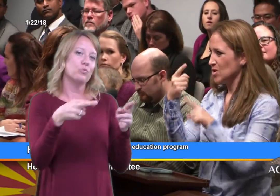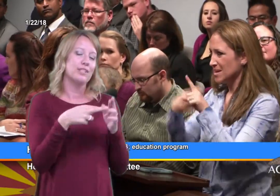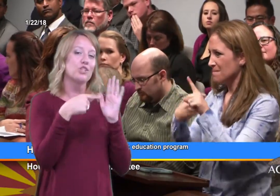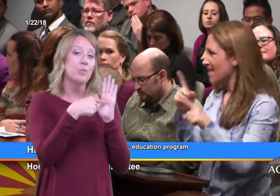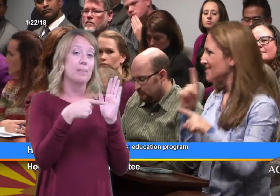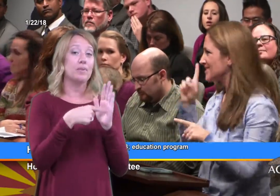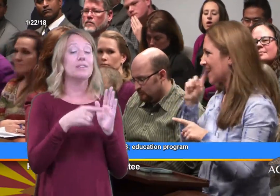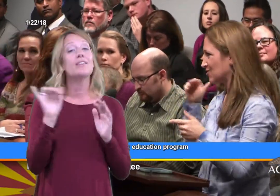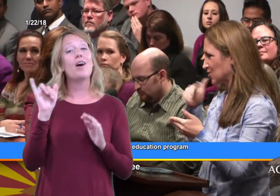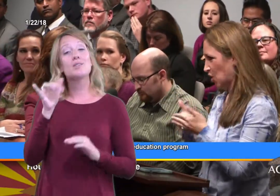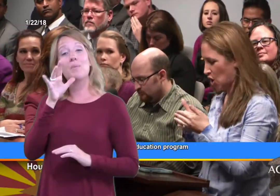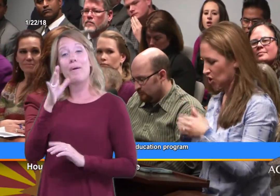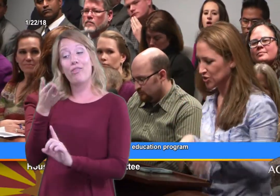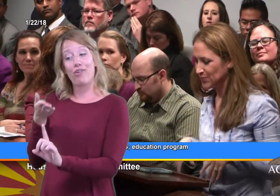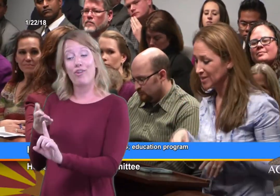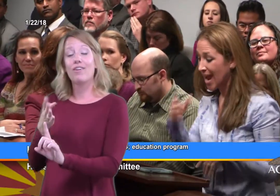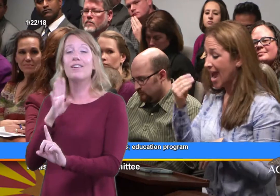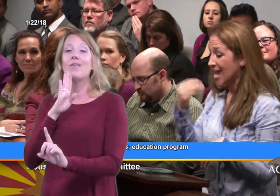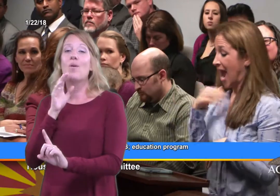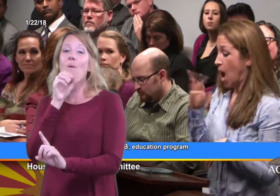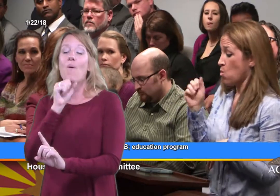and I'm also a mother of a 14 month old deaf daughter.